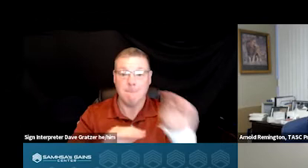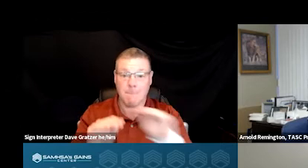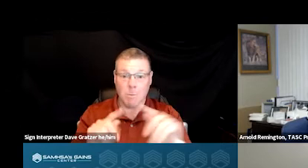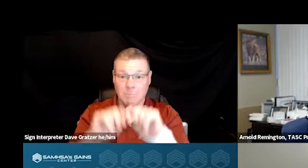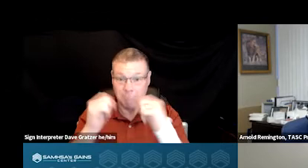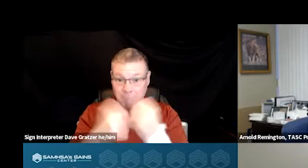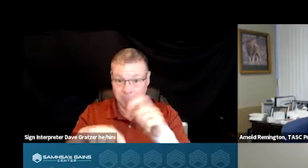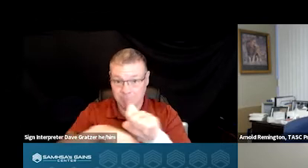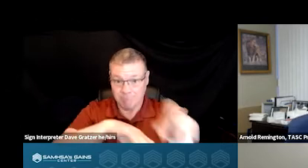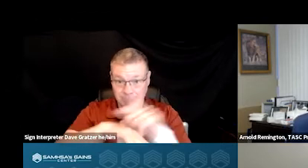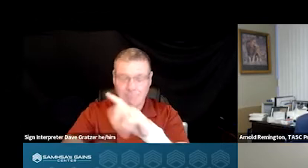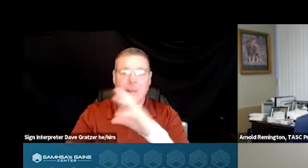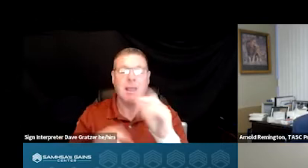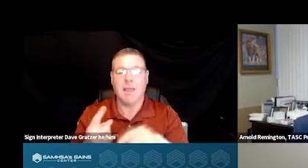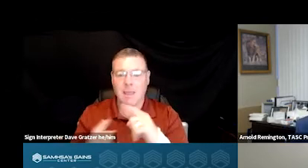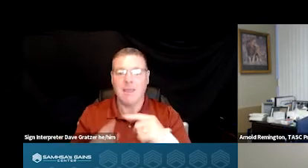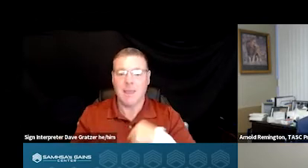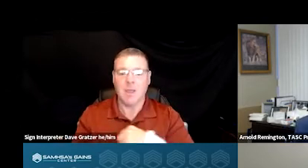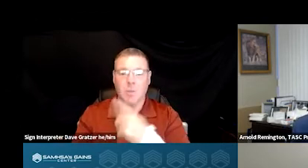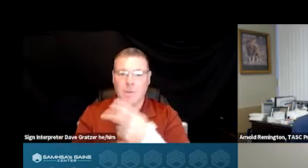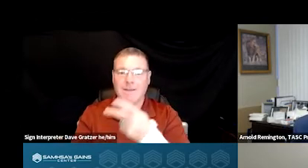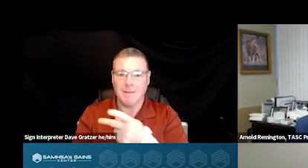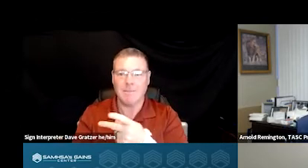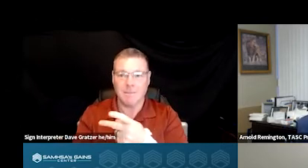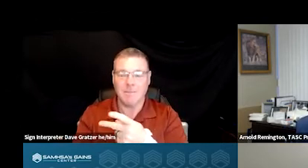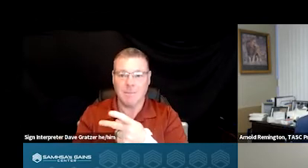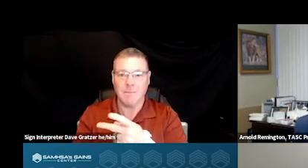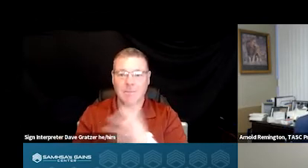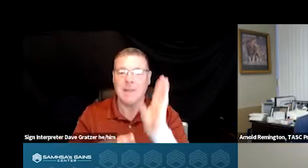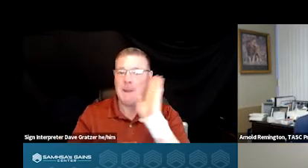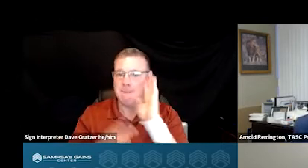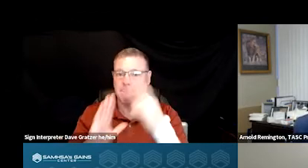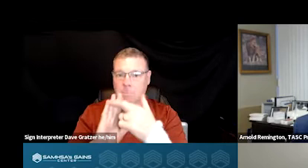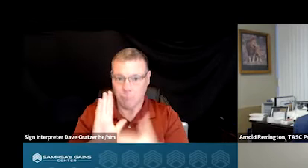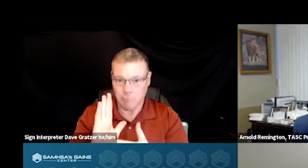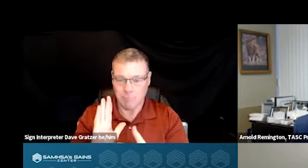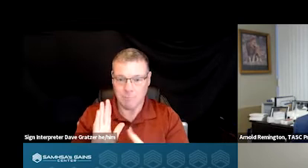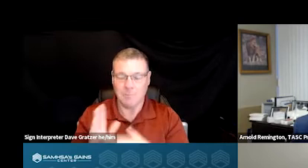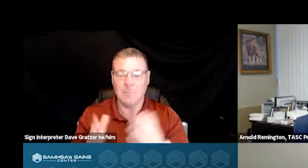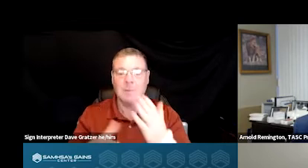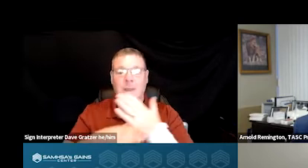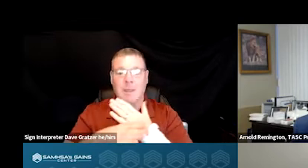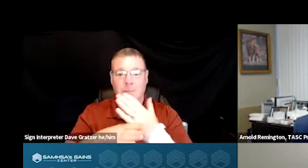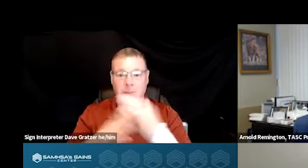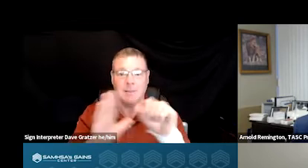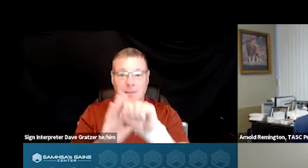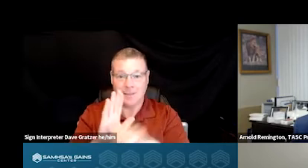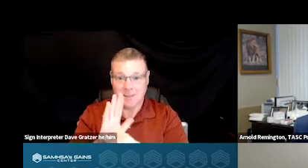And then we maintain a bed registry where we're able to through partnership with the state of Georgia,